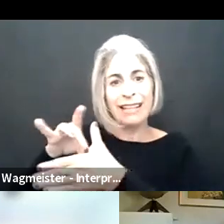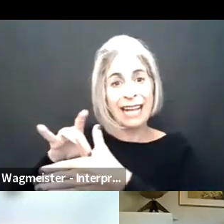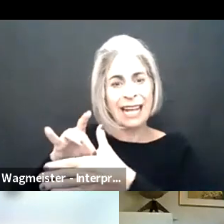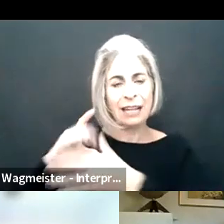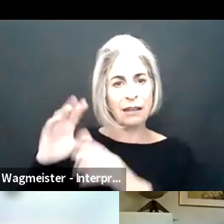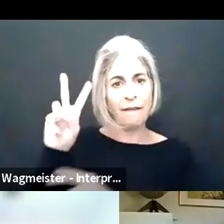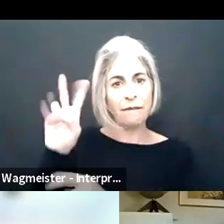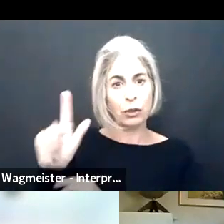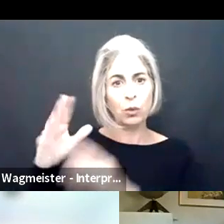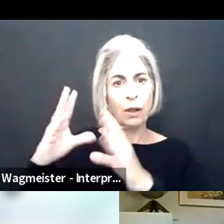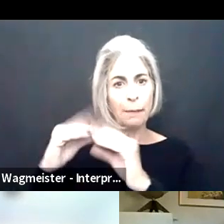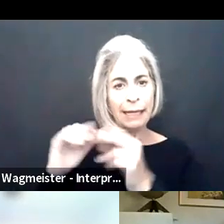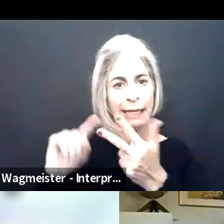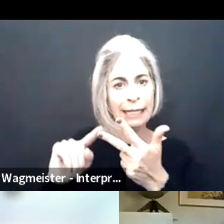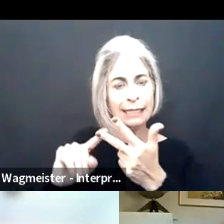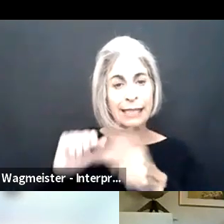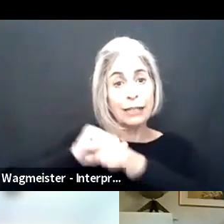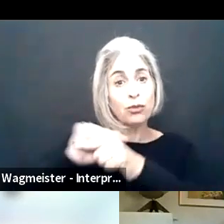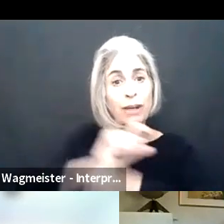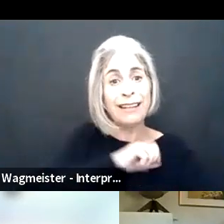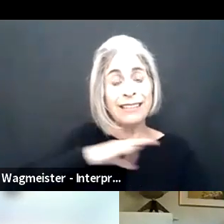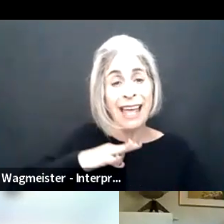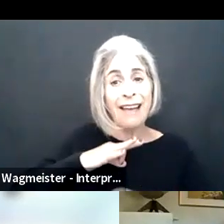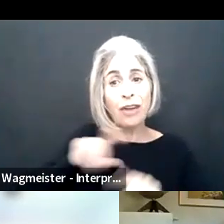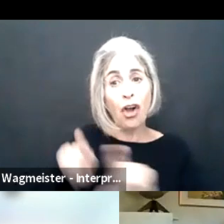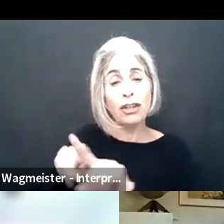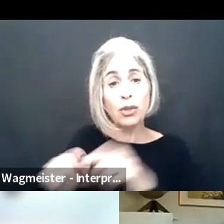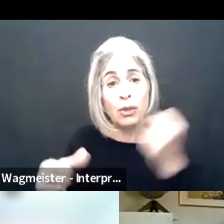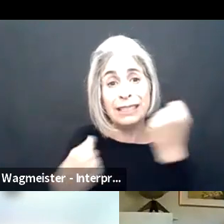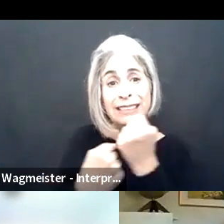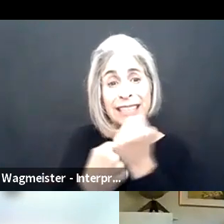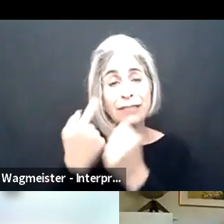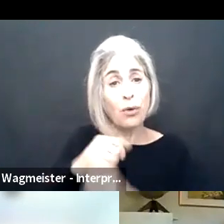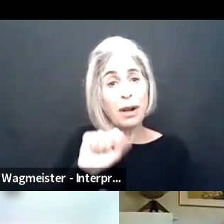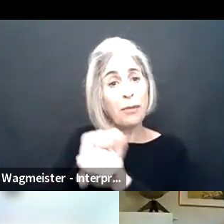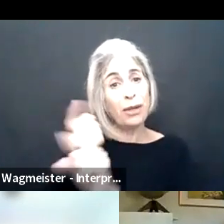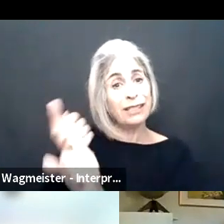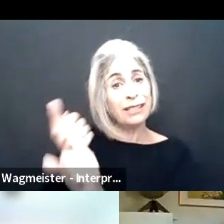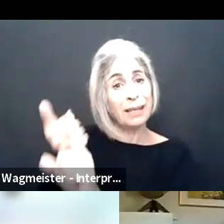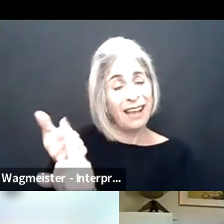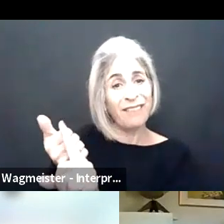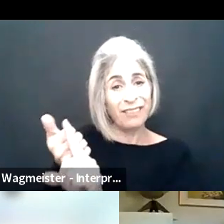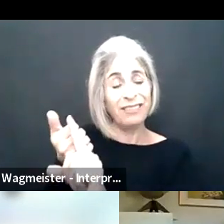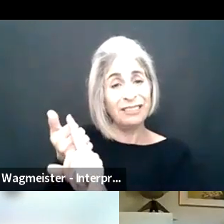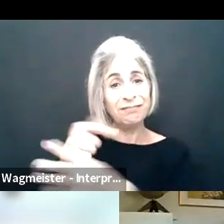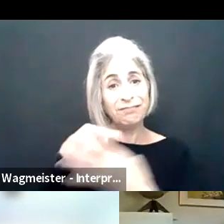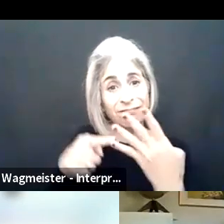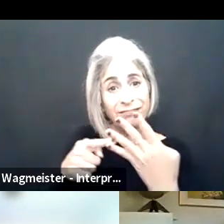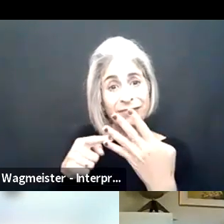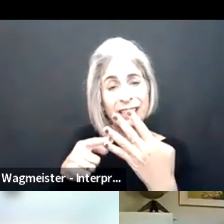last year that helps with creating digital content, virtual meetings, training staff, and then also providing